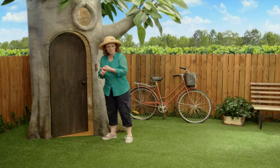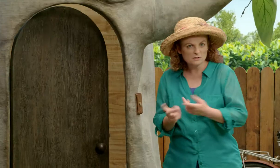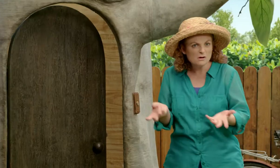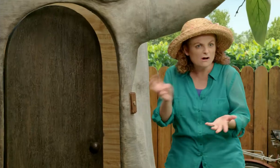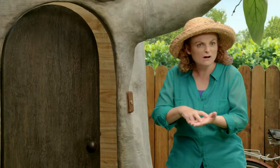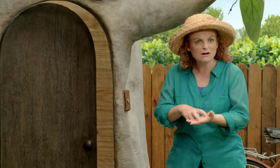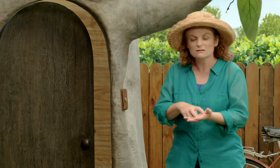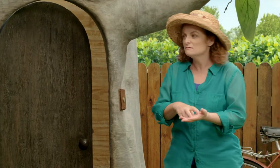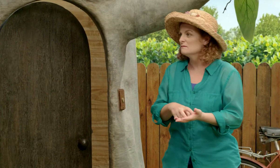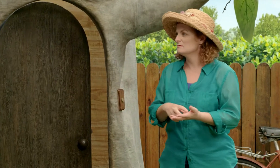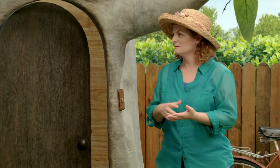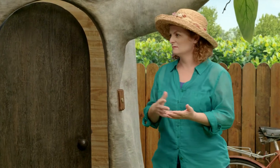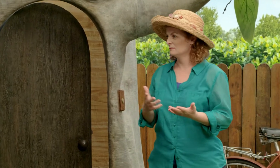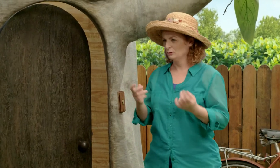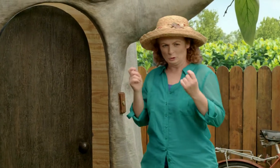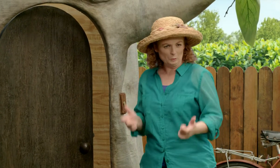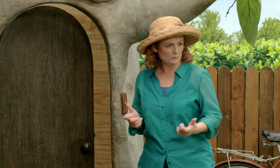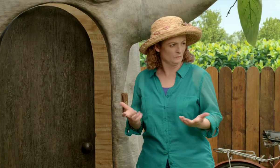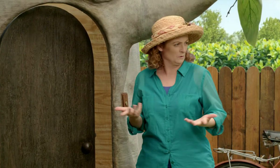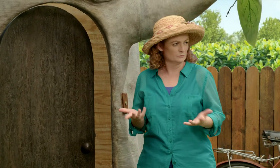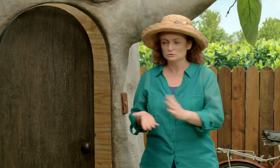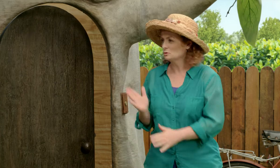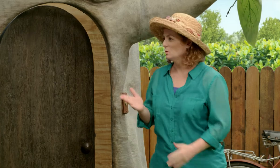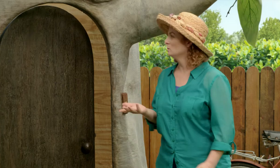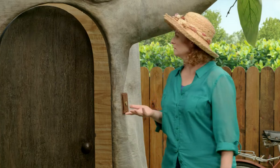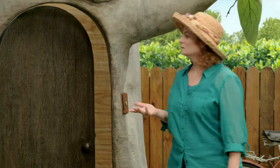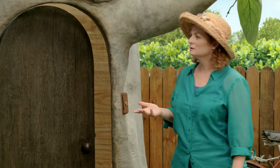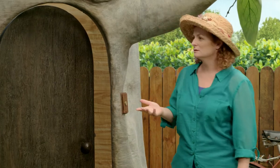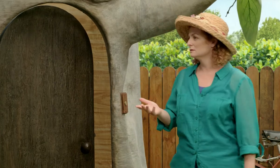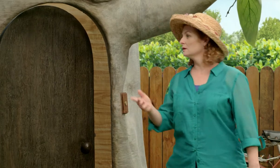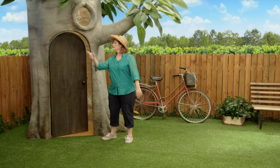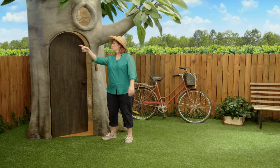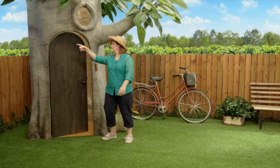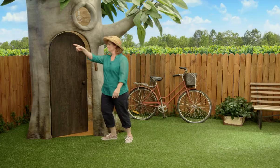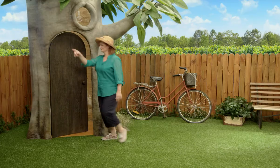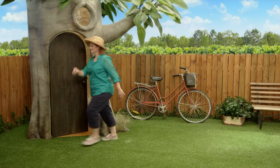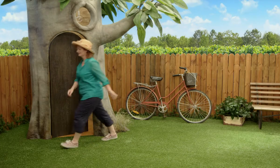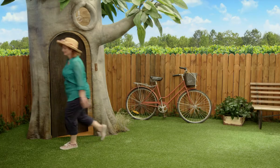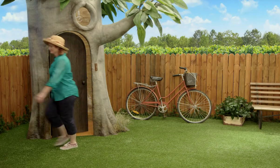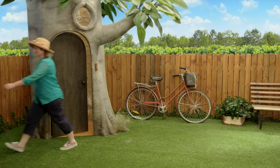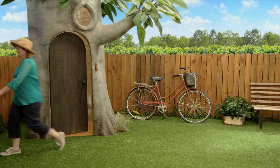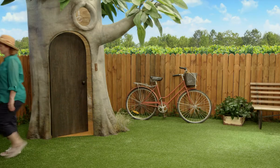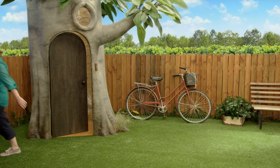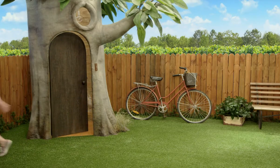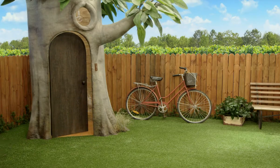Where is Possum? He can’t be up this early. It’s too early for him. Oh! There he is.